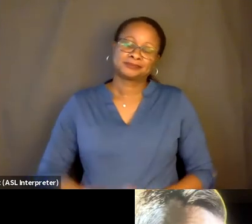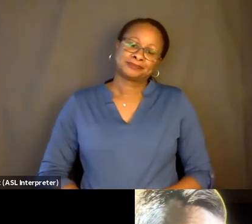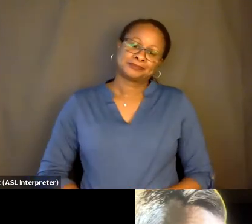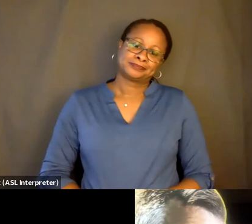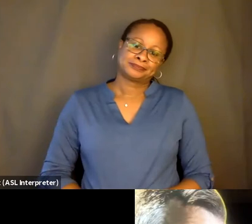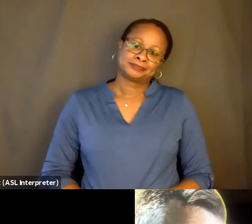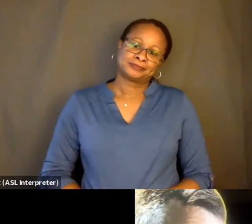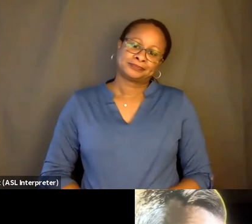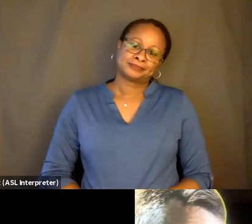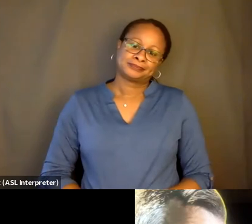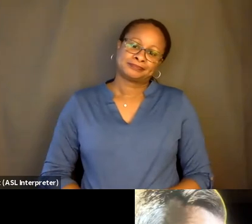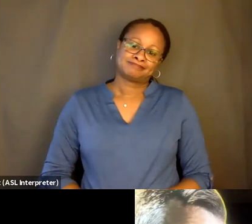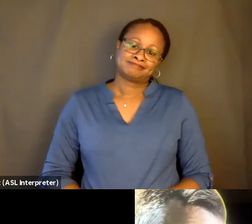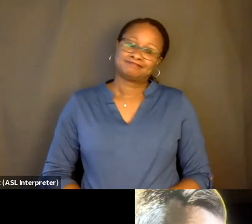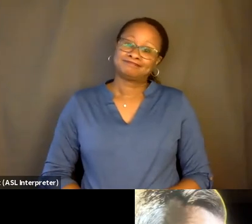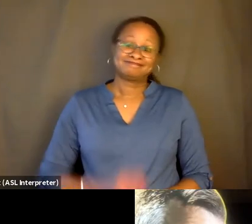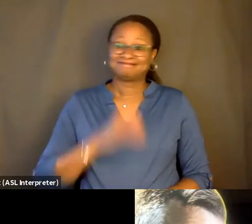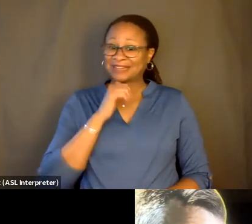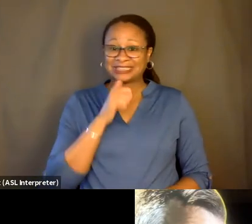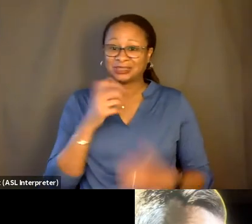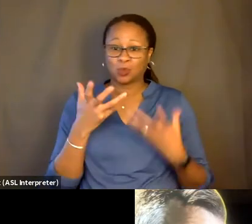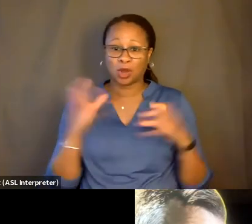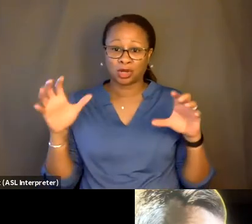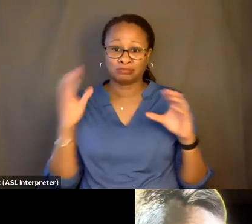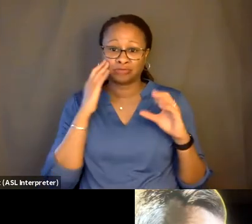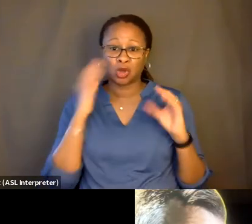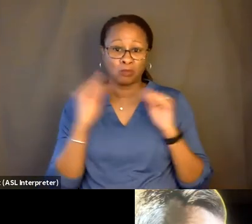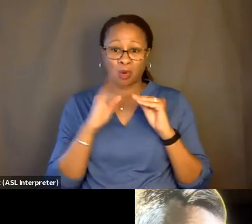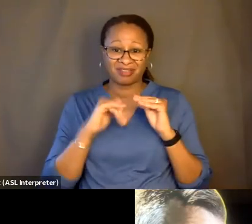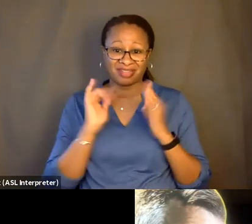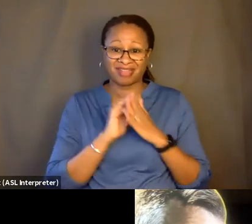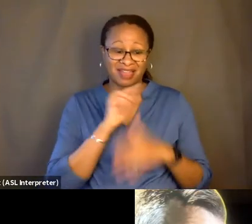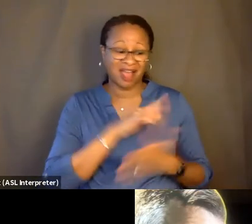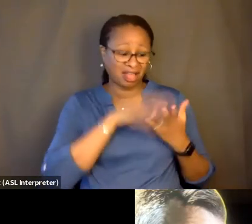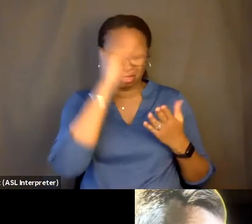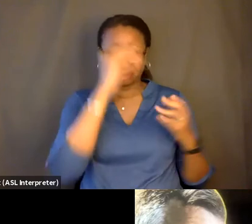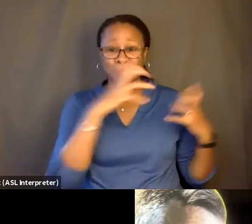I actually didn't want to know more than that. Like, on a certain level, like, that was too much.